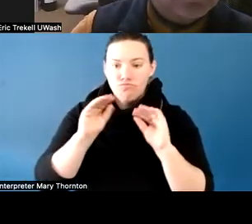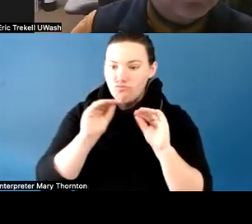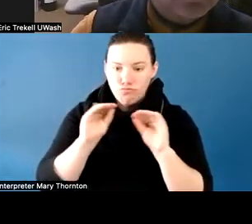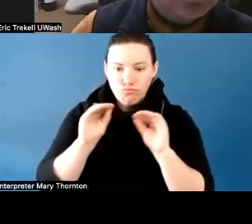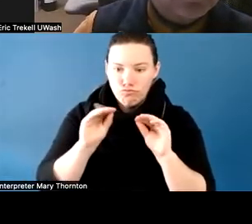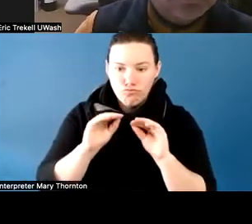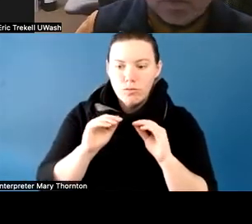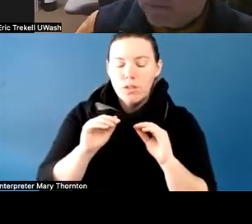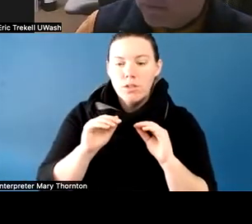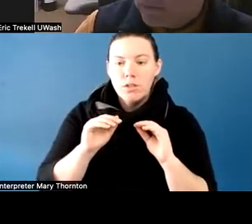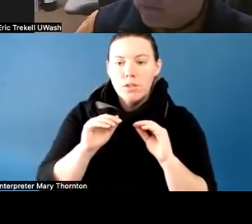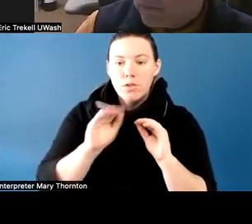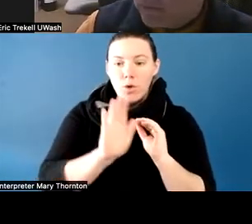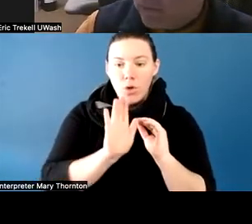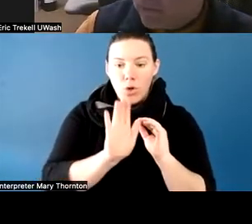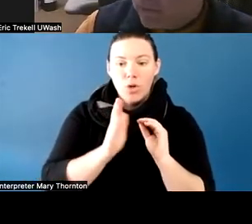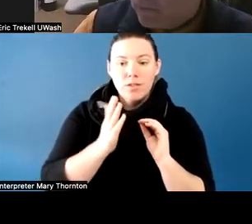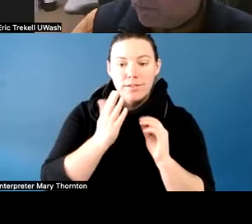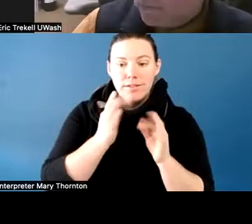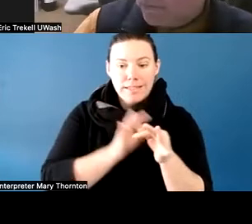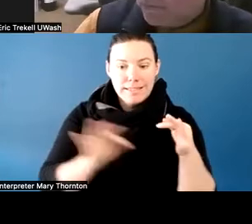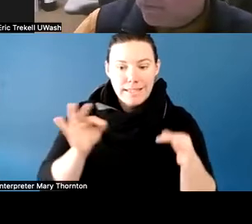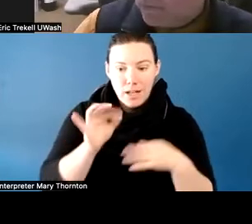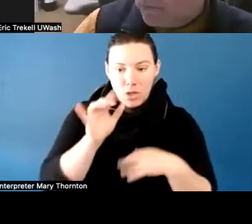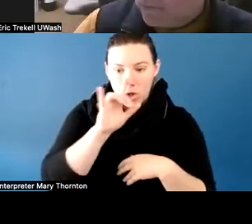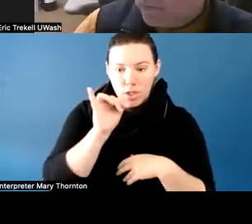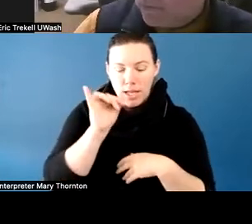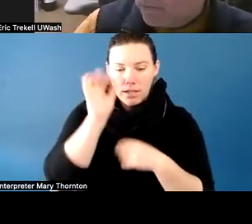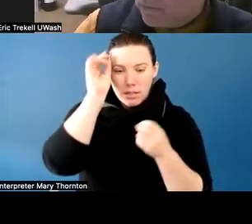Her thing was this ruminating, and she would often